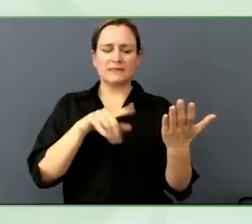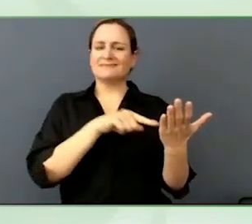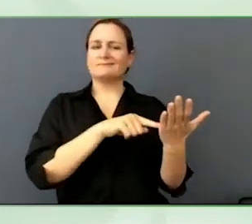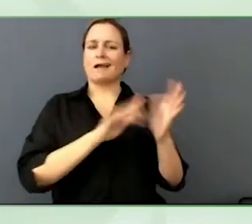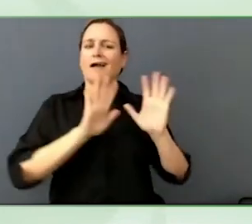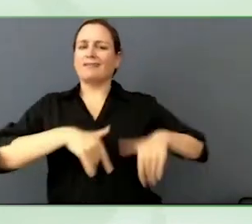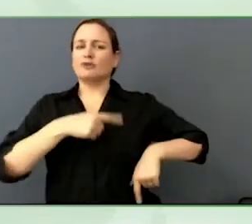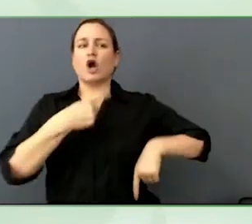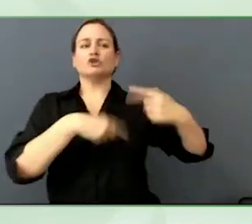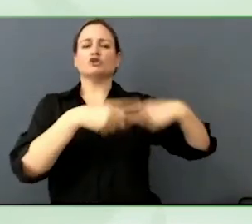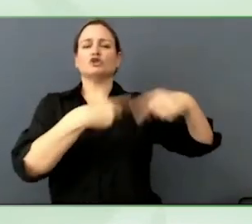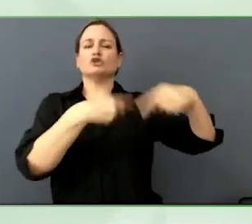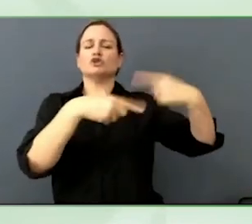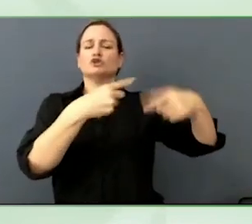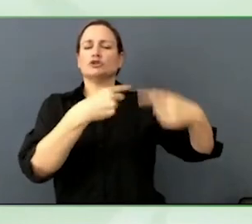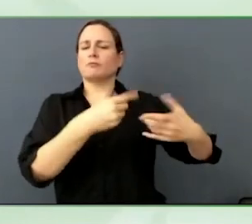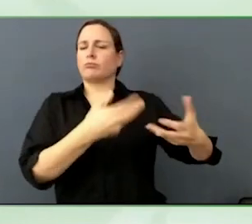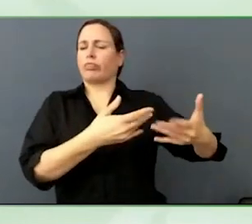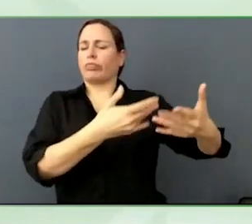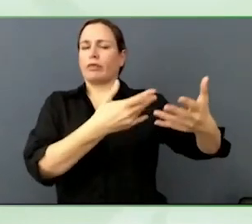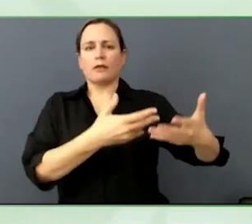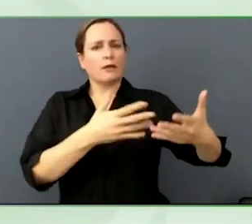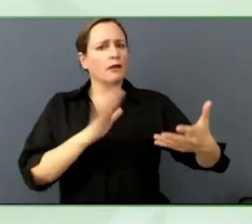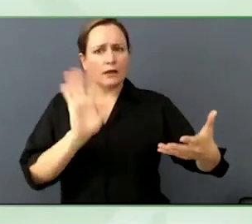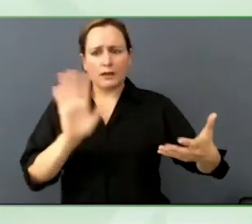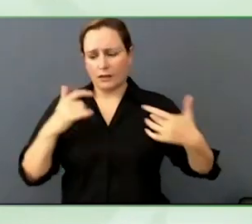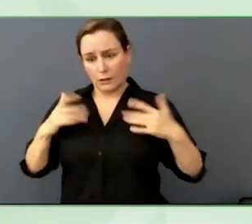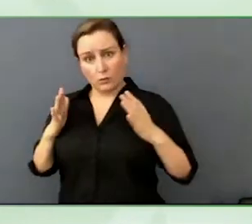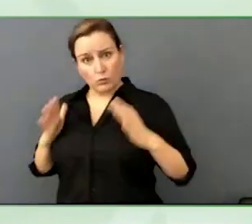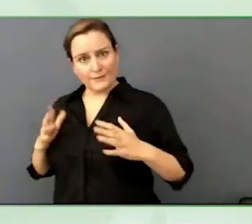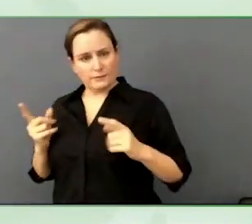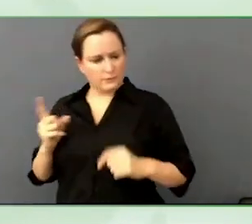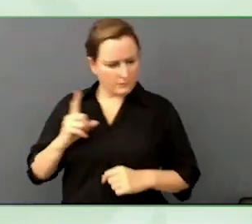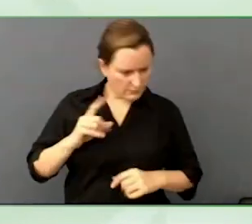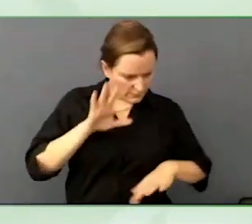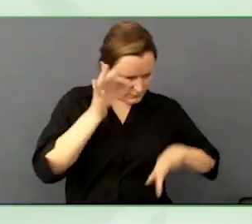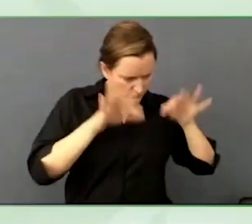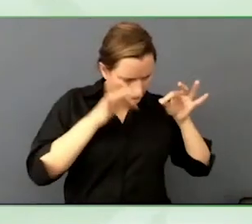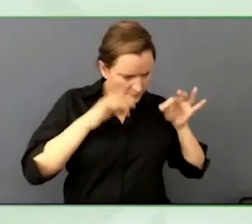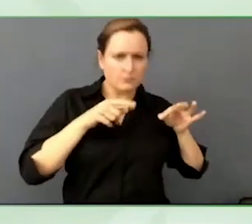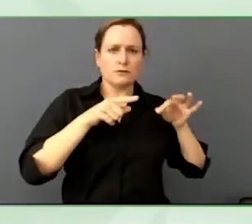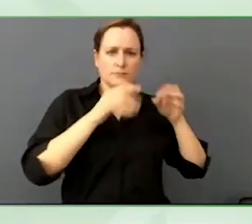Being able to process that amount of information that fast is really